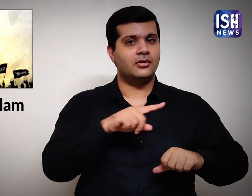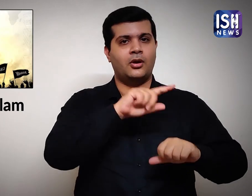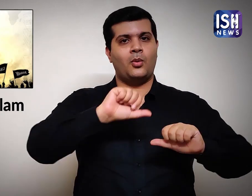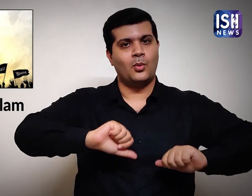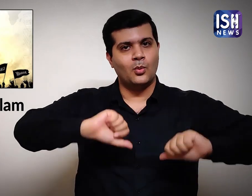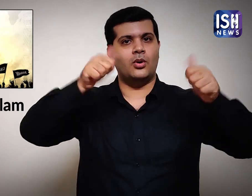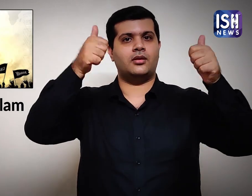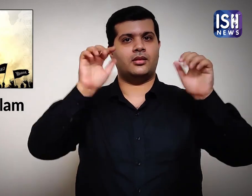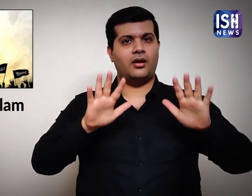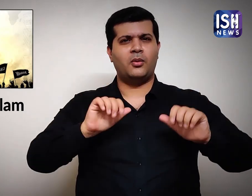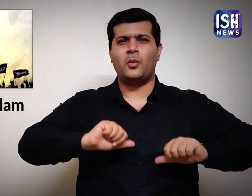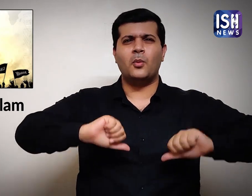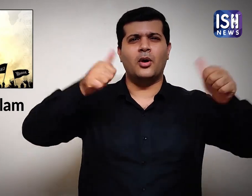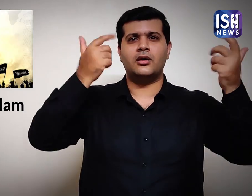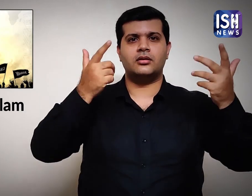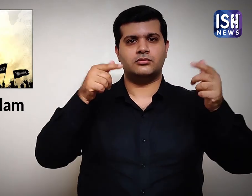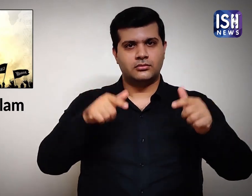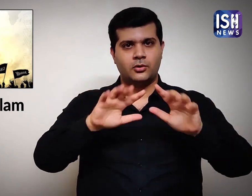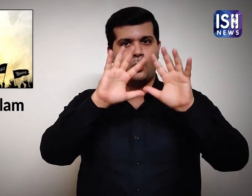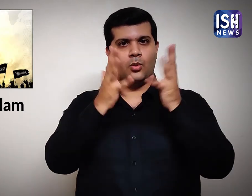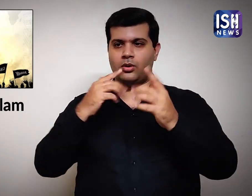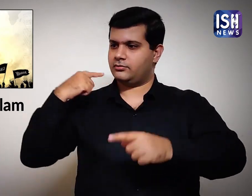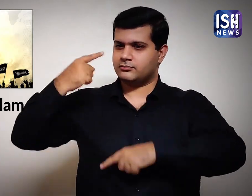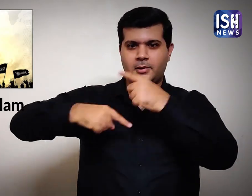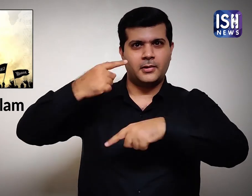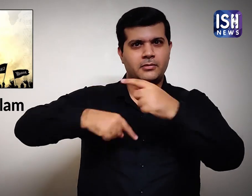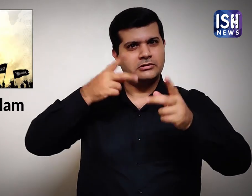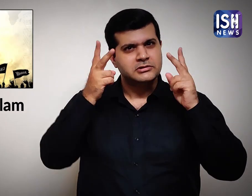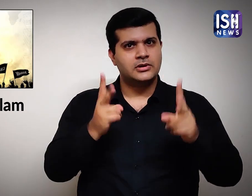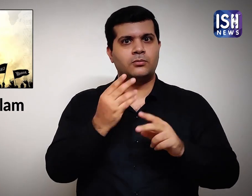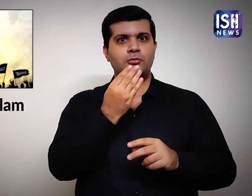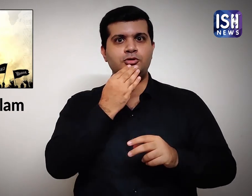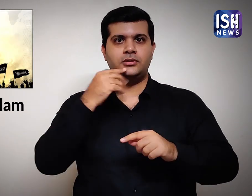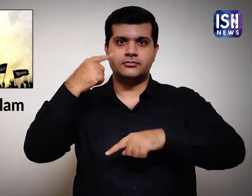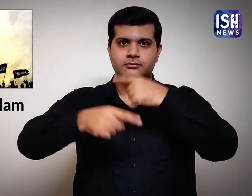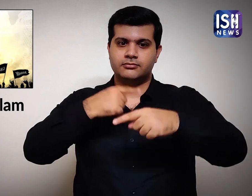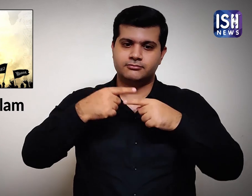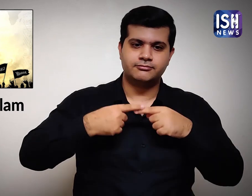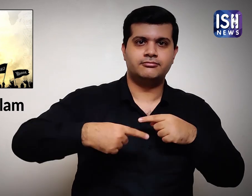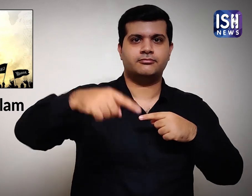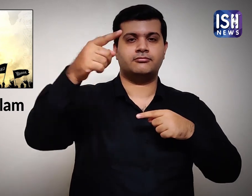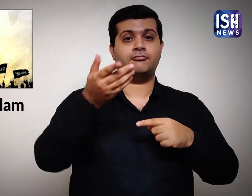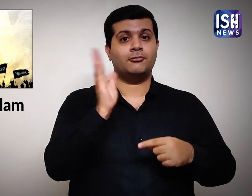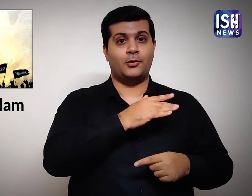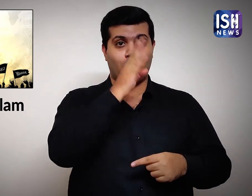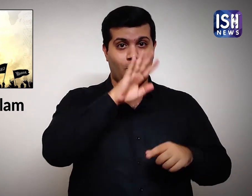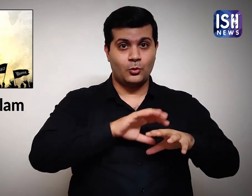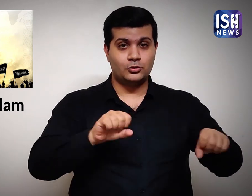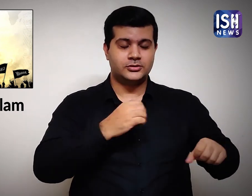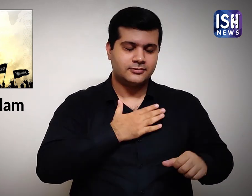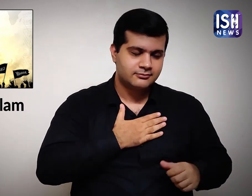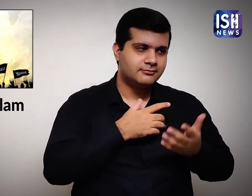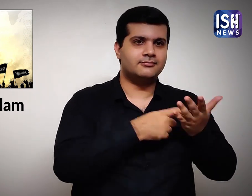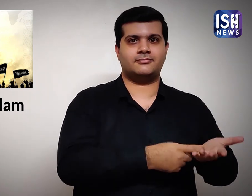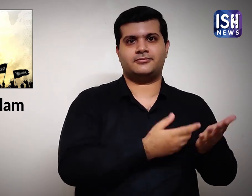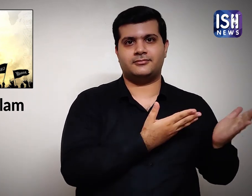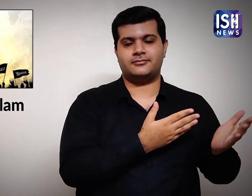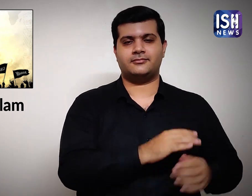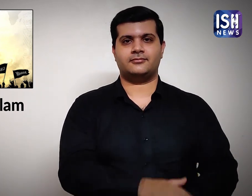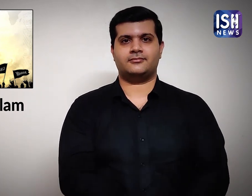No, in fact they had won the war because they ensured that Islam flourished. This was all because of Imam Hussain. May the Peace be upon him.